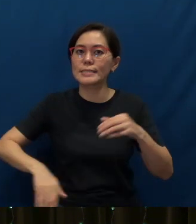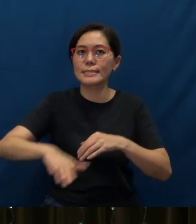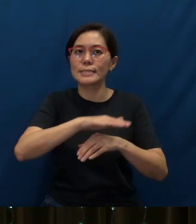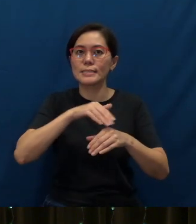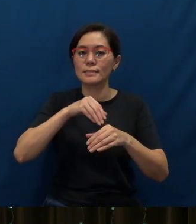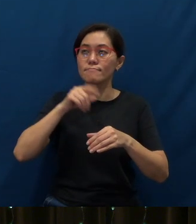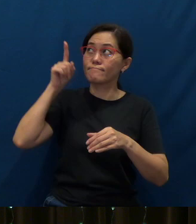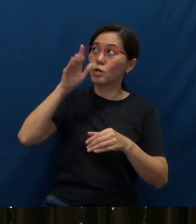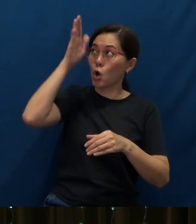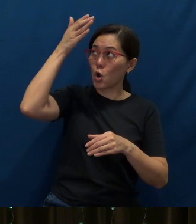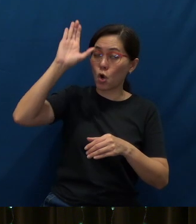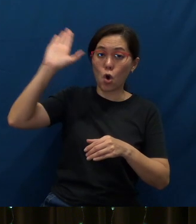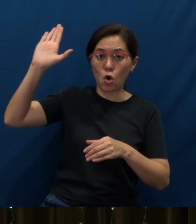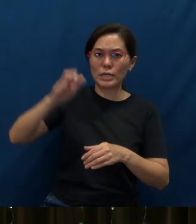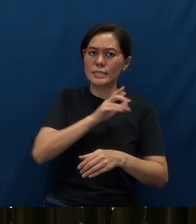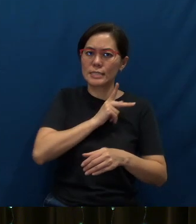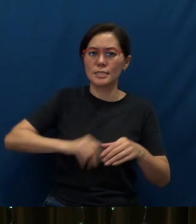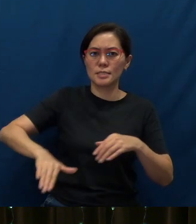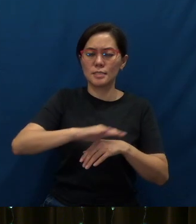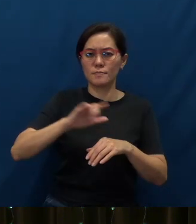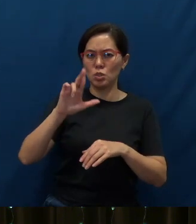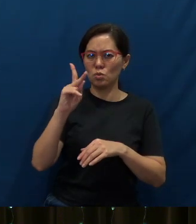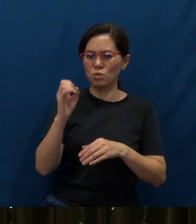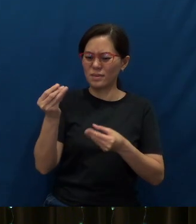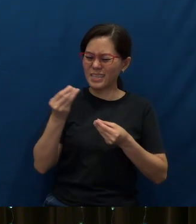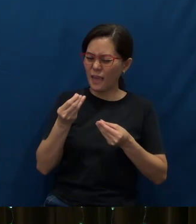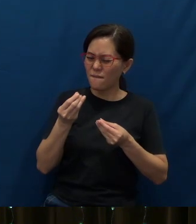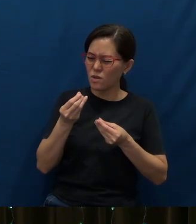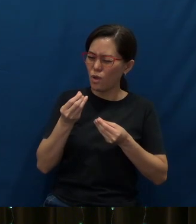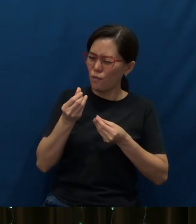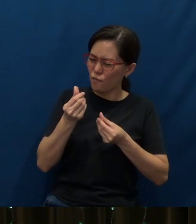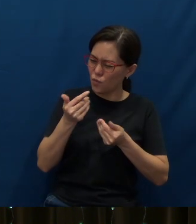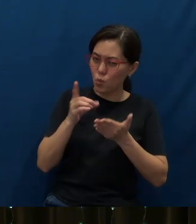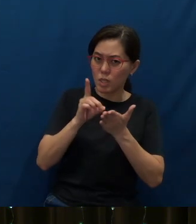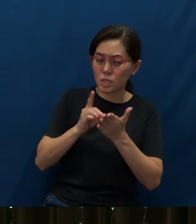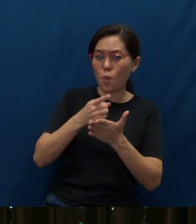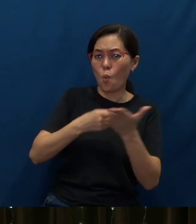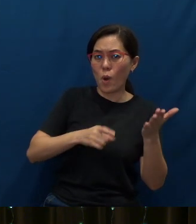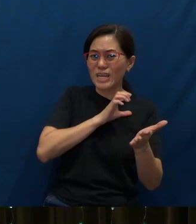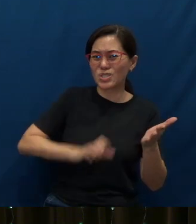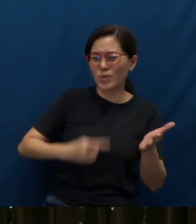Now, Luke gave us very little details of what Christ actually said, but most likely,